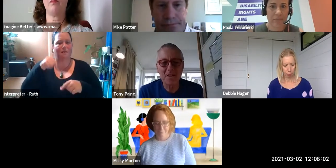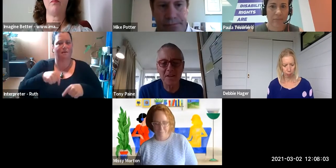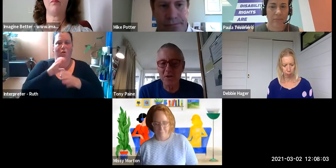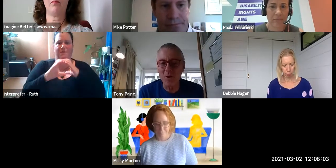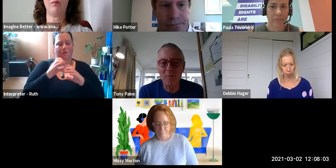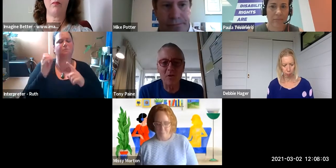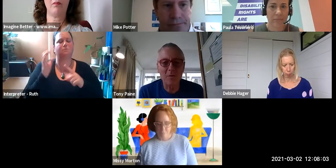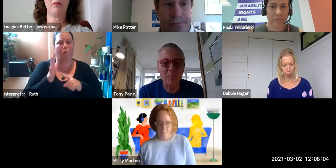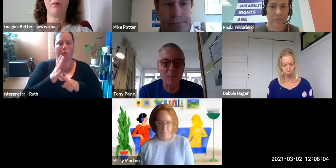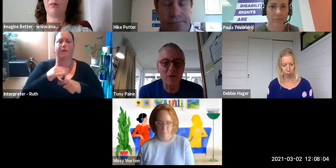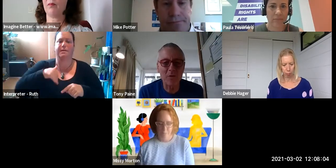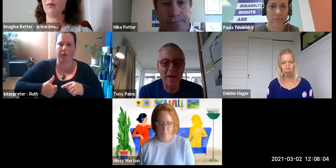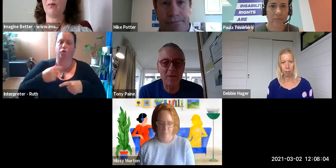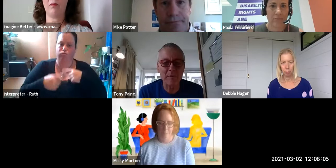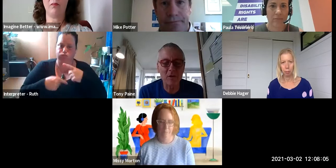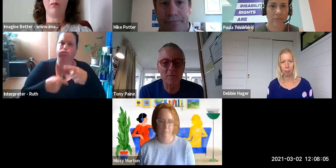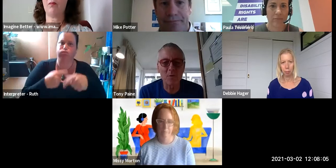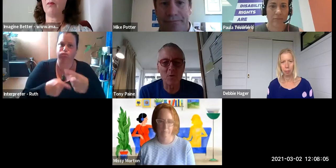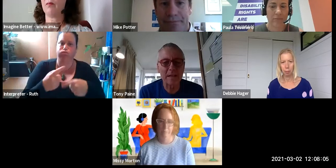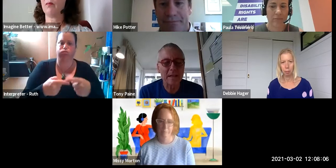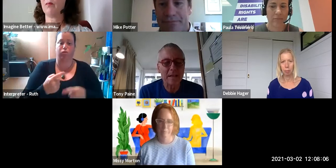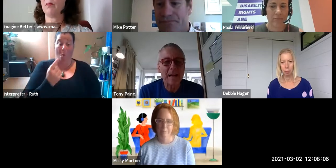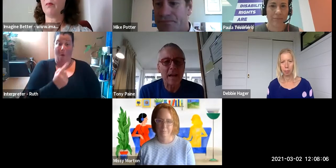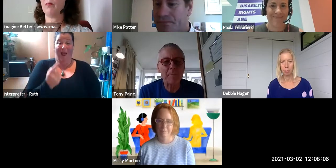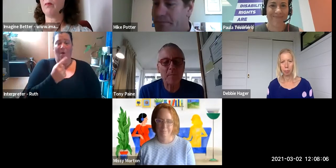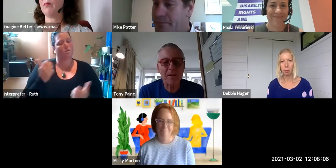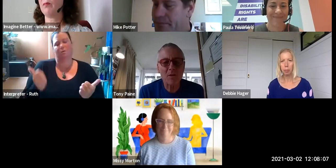to continue well beyond the hour that we've allotted for it.